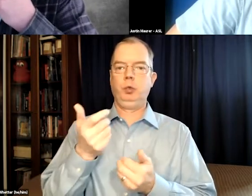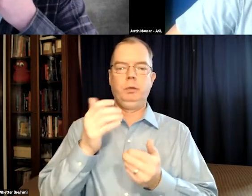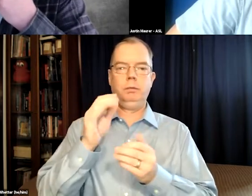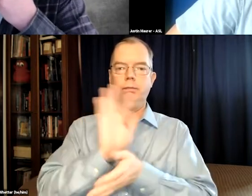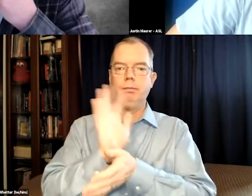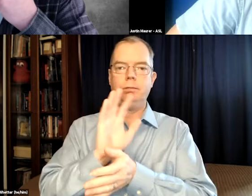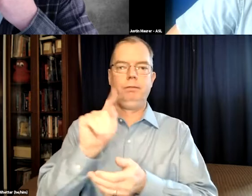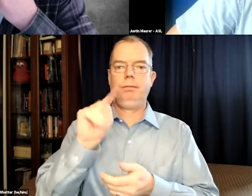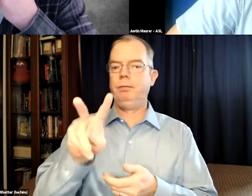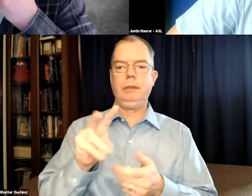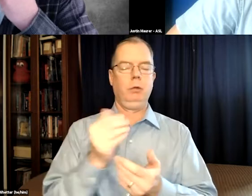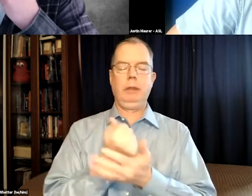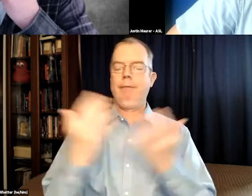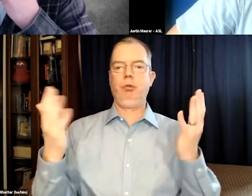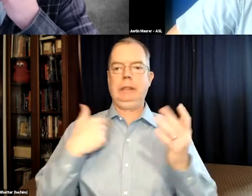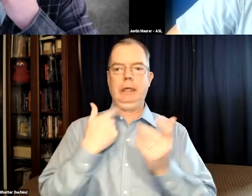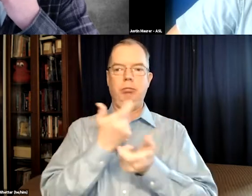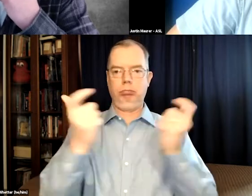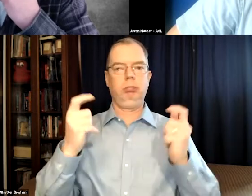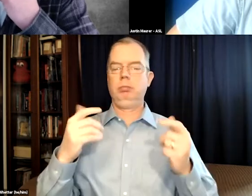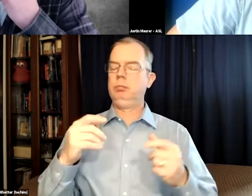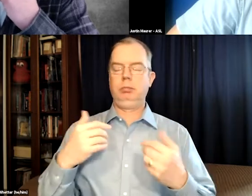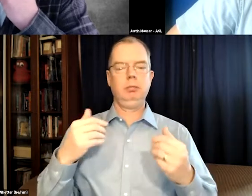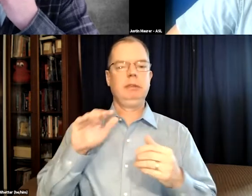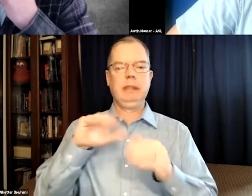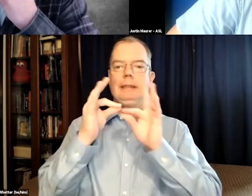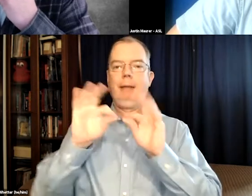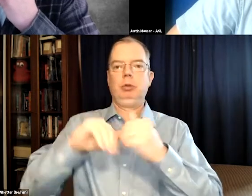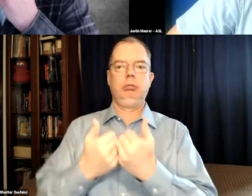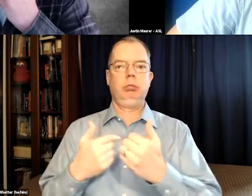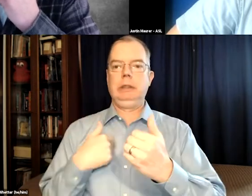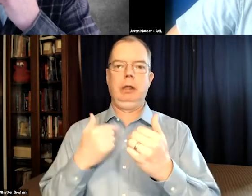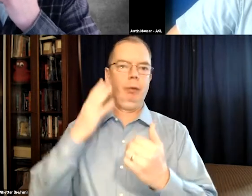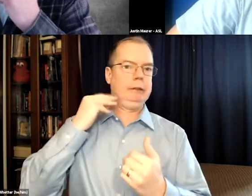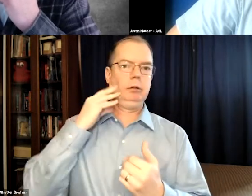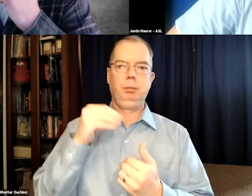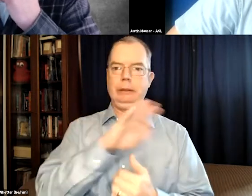Captioning is how I watch film and TV, and all of the content that I watch needs